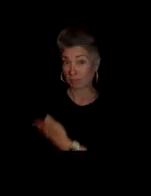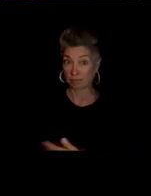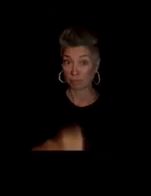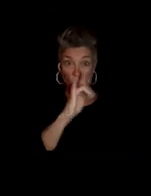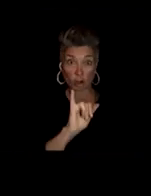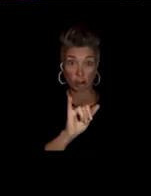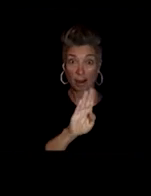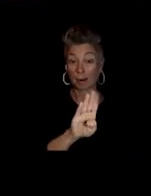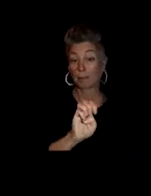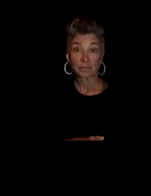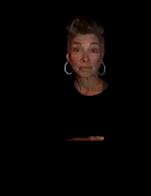Girl.